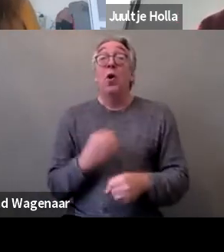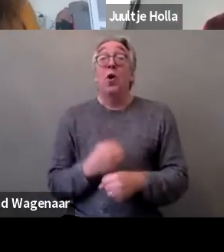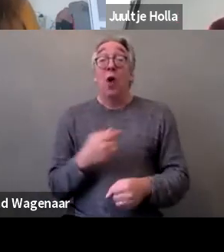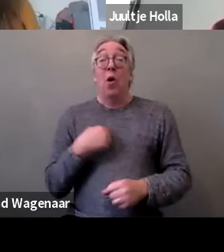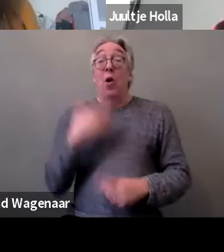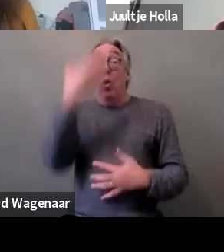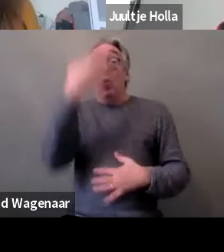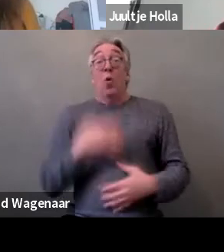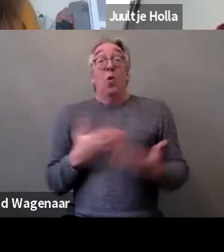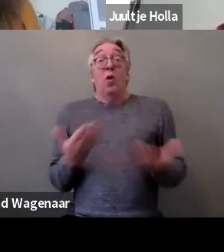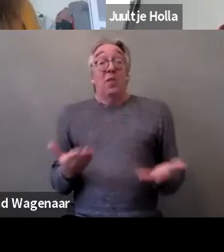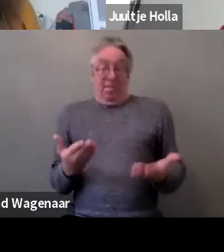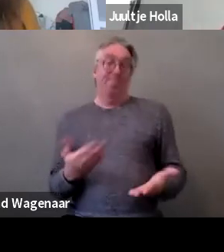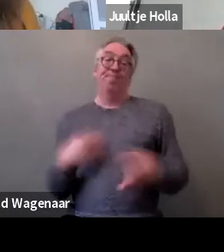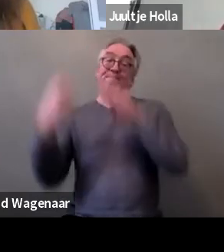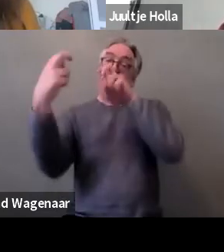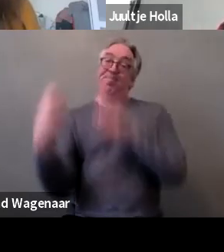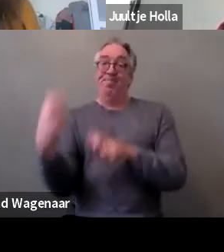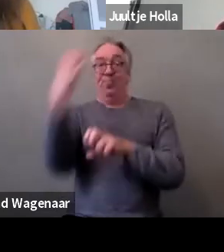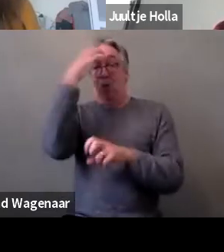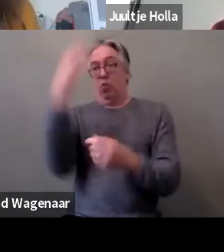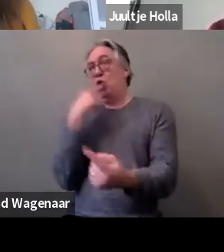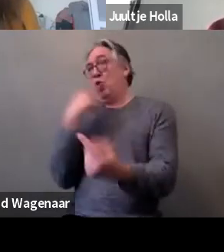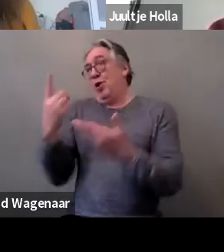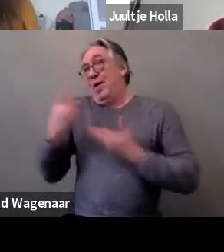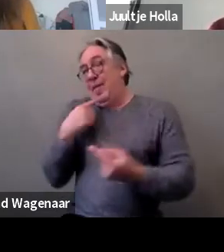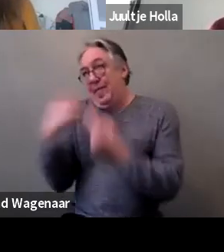So I still believe that it makes a difference